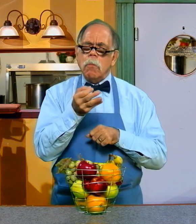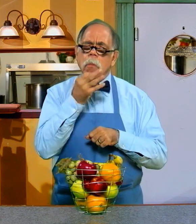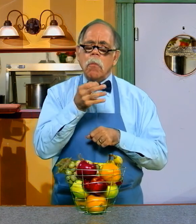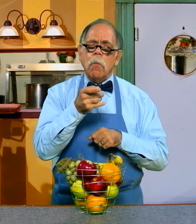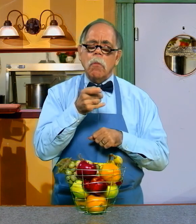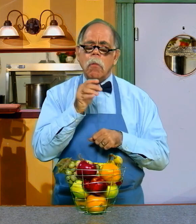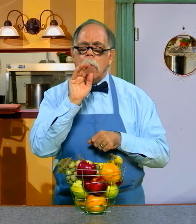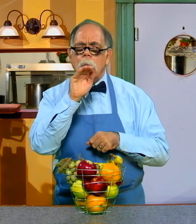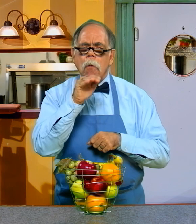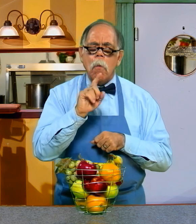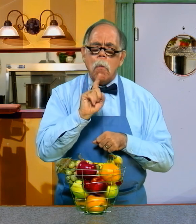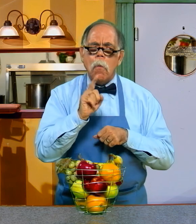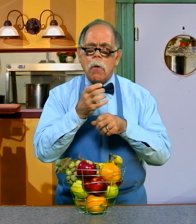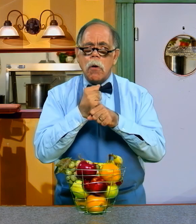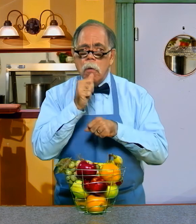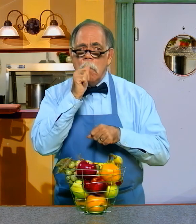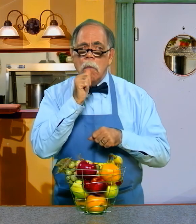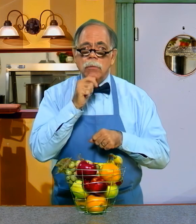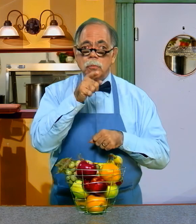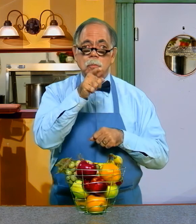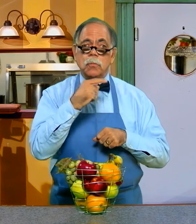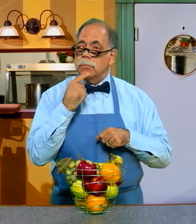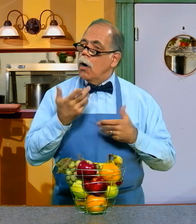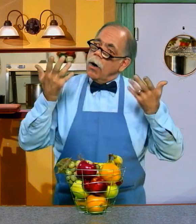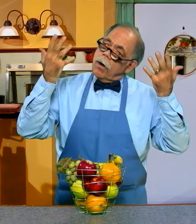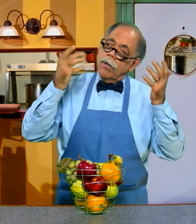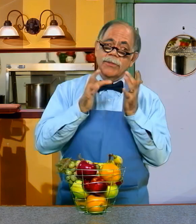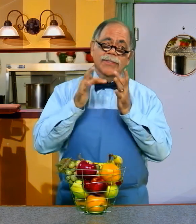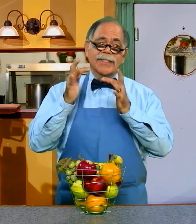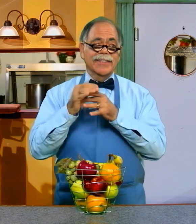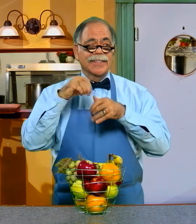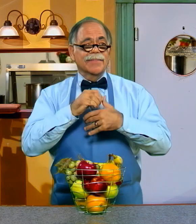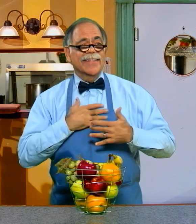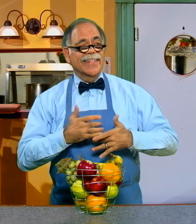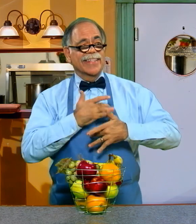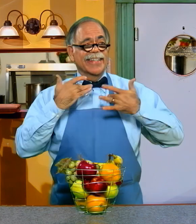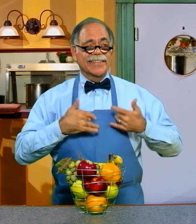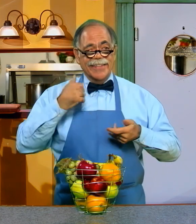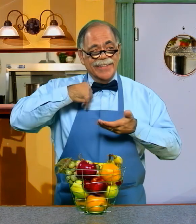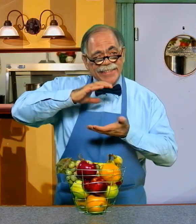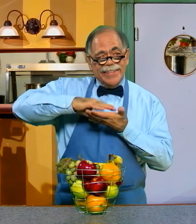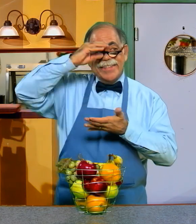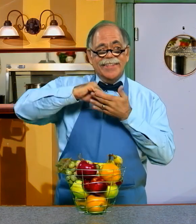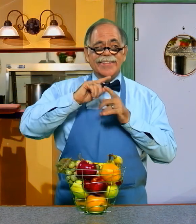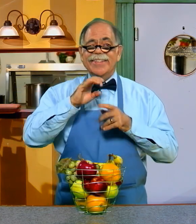PEOPLE WILL ASK YOU, "WHERE DID YOU GET THE PATIENCE?" YOU CAN SAY, "JESUS IS IN MY HEART,